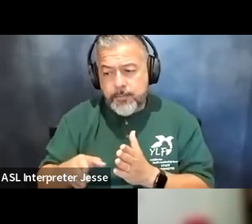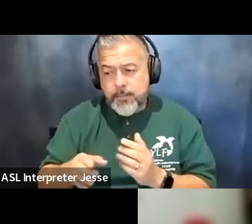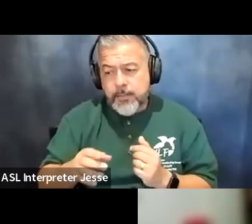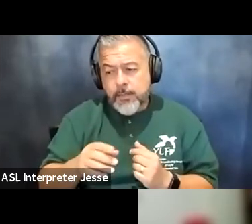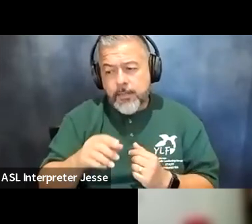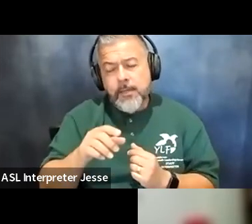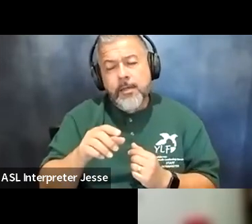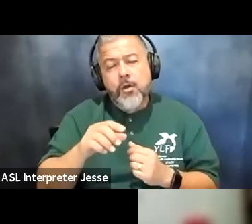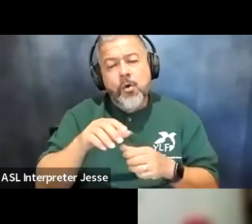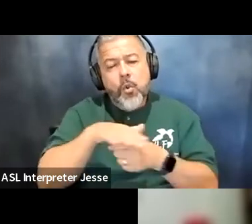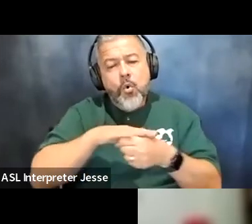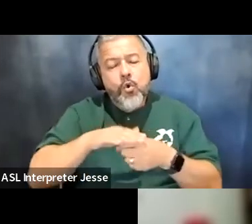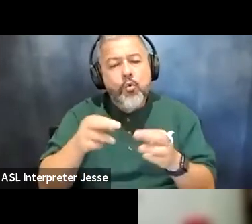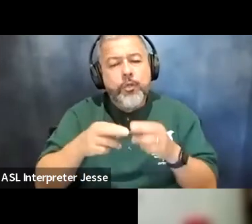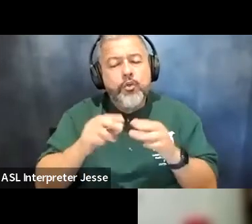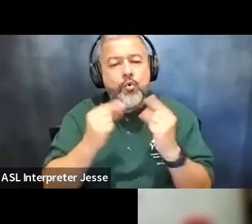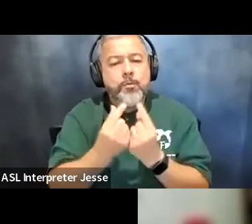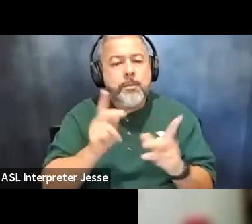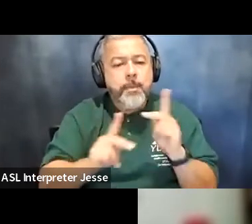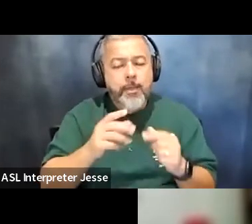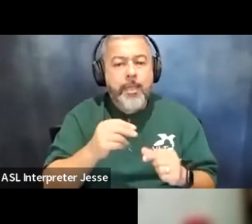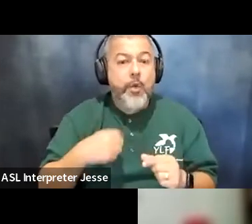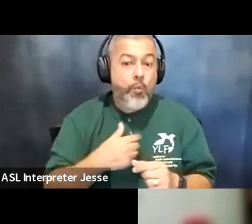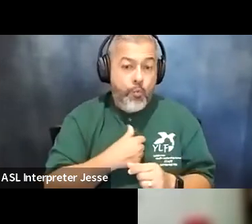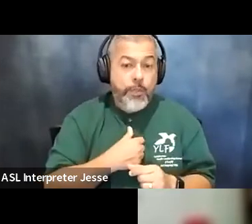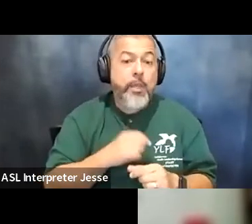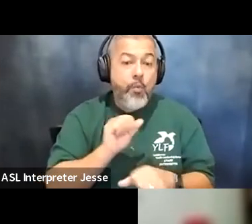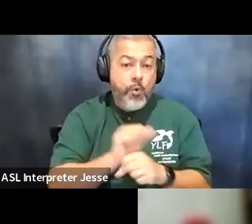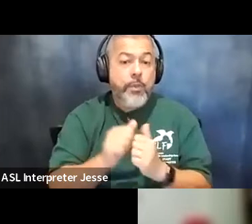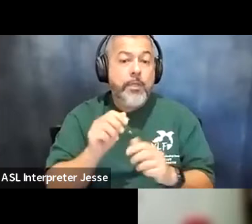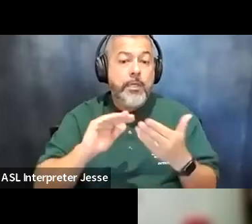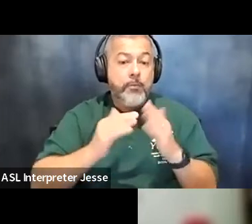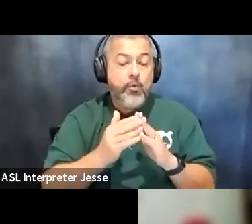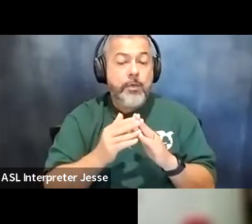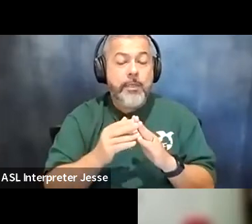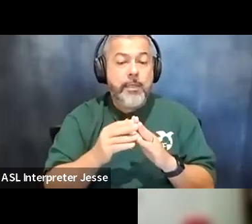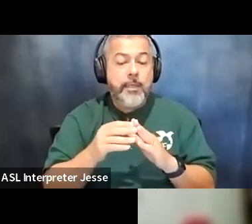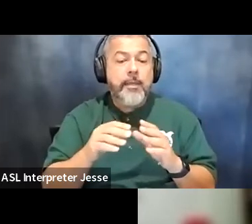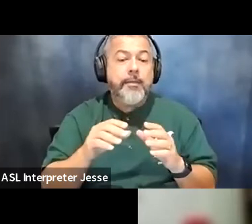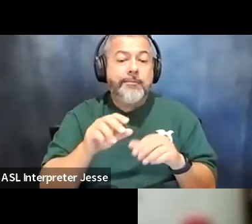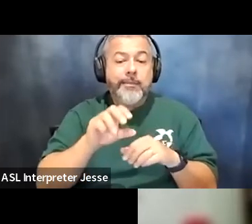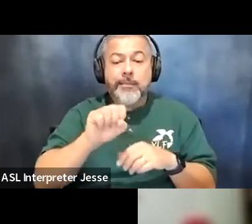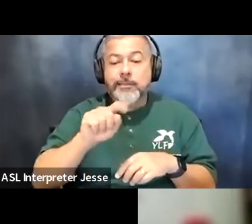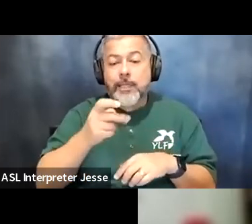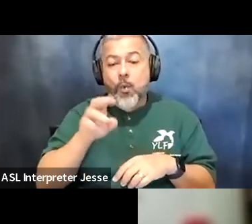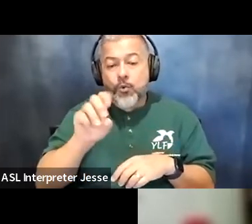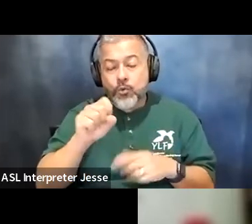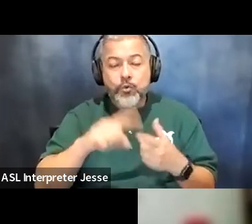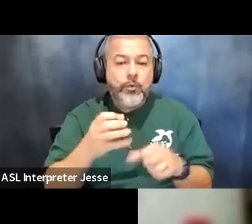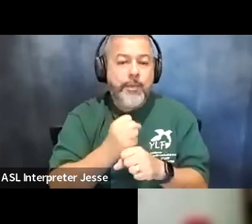groups of people and we eventually worked with community stakeholders to get a ballot initiative